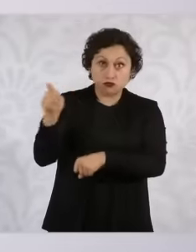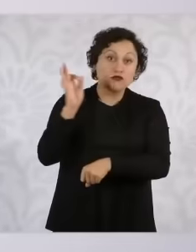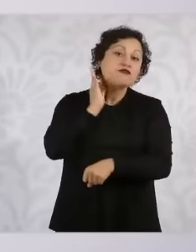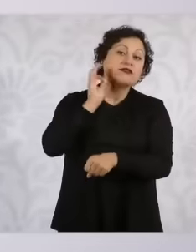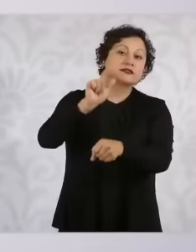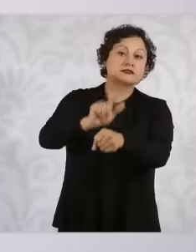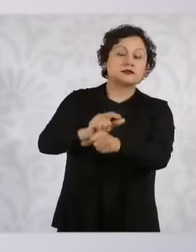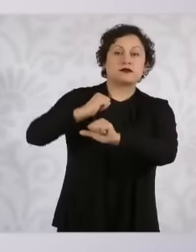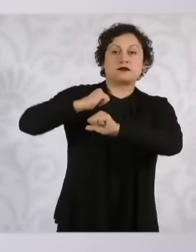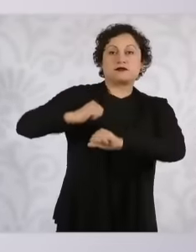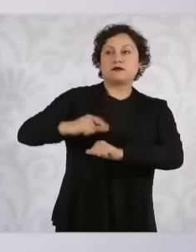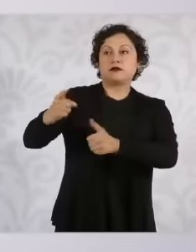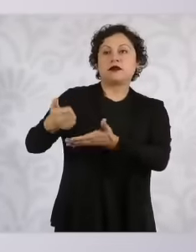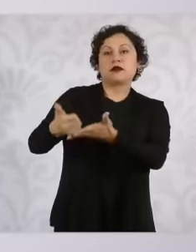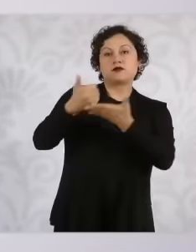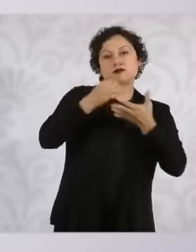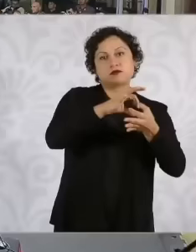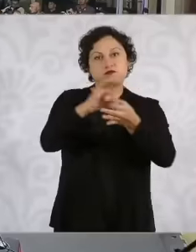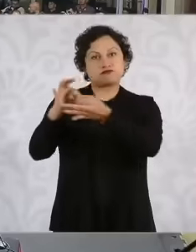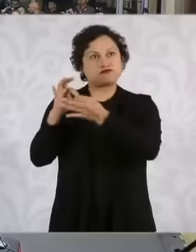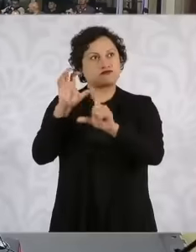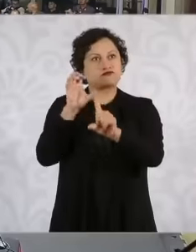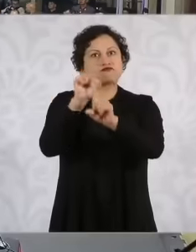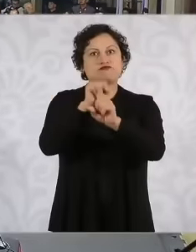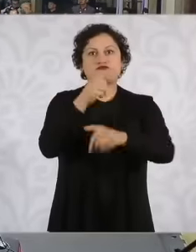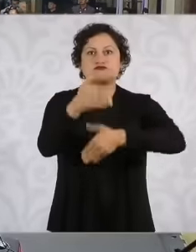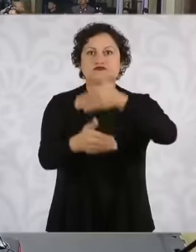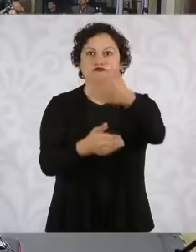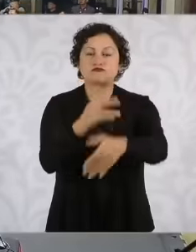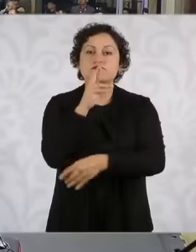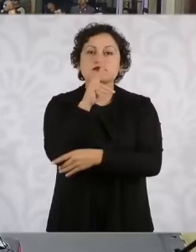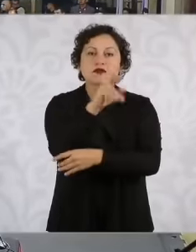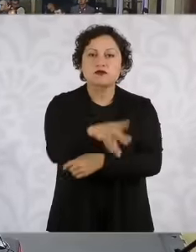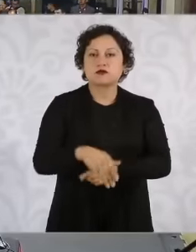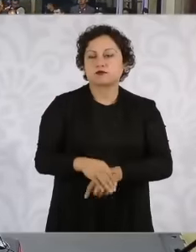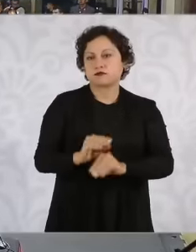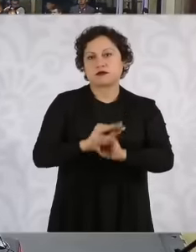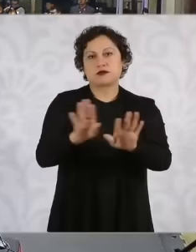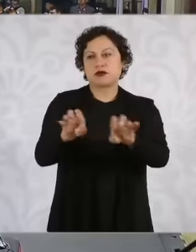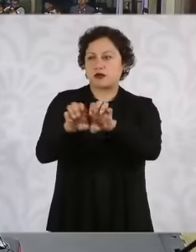this strategy, also of course to my colleagues from the General Security Cabinet